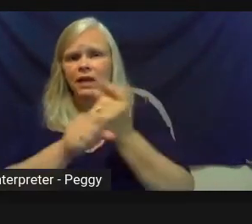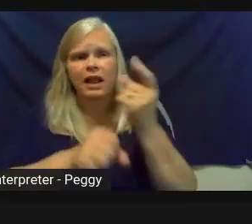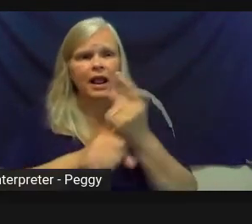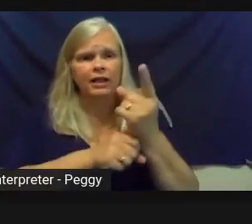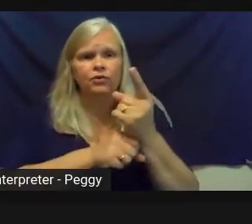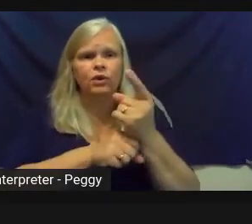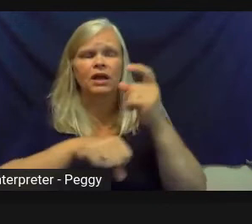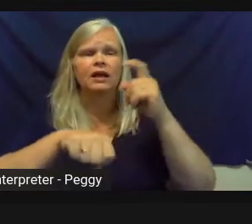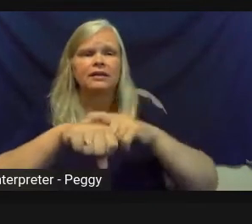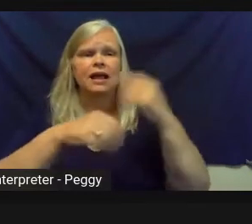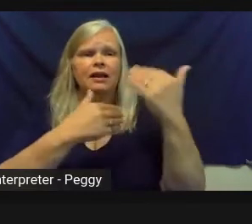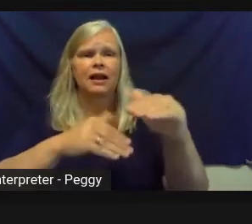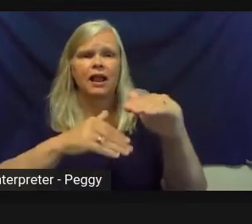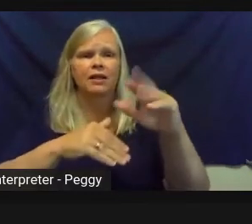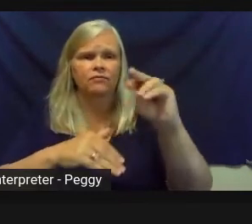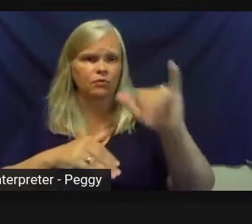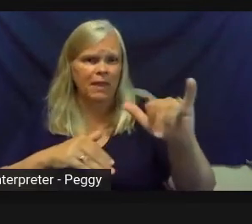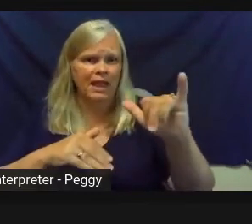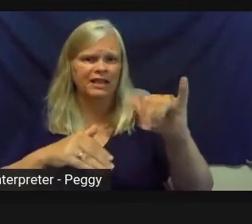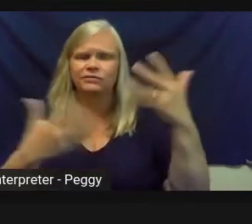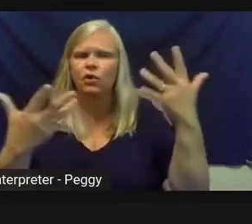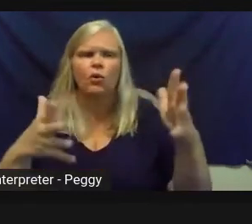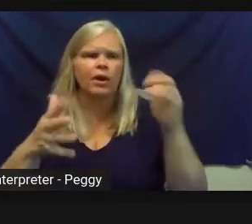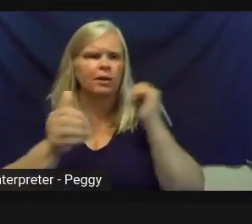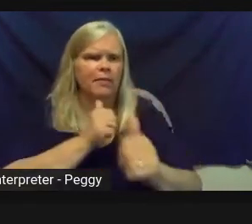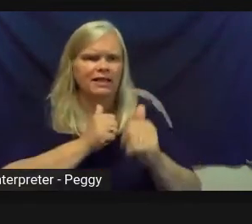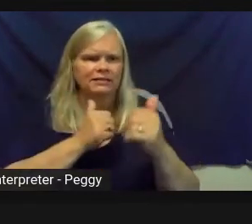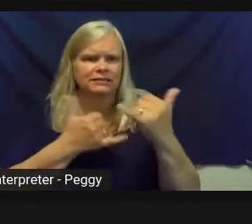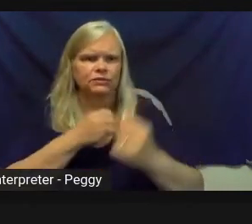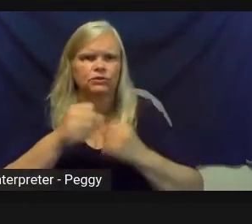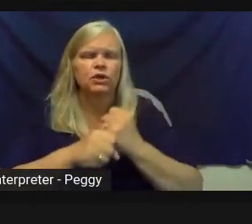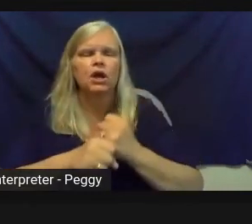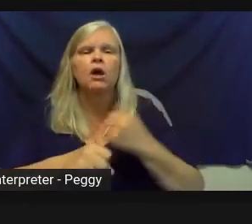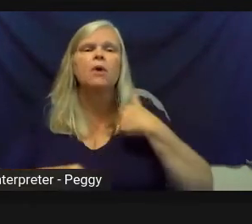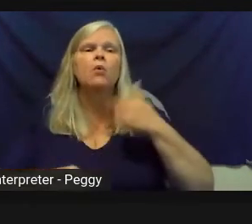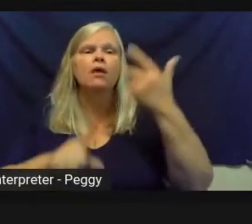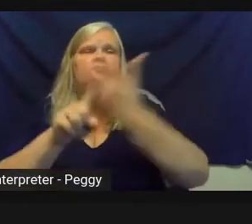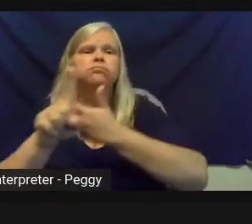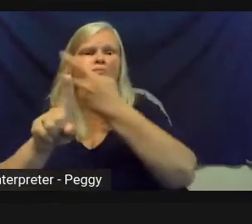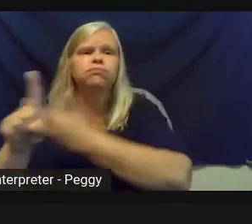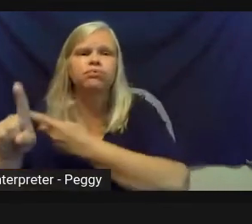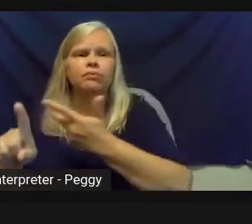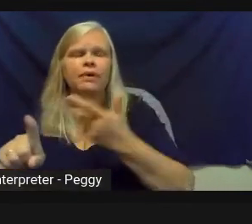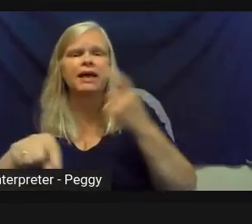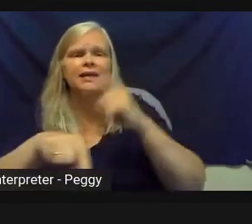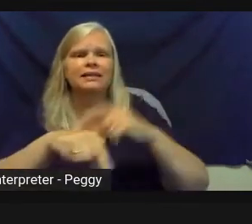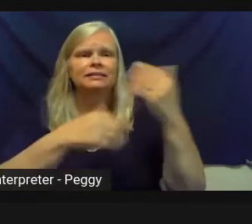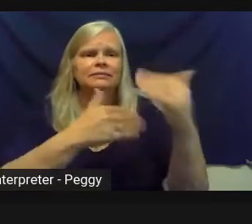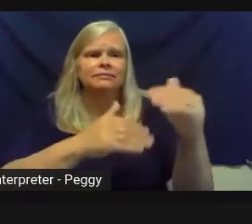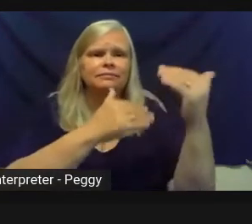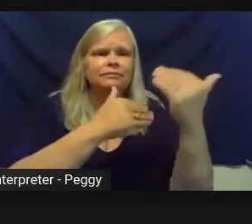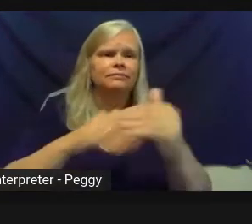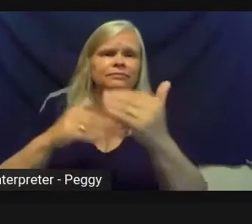That has passed for this year. We also have quarterly grant deadlines. Probably one of the best for this type of work is our